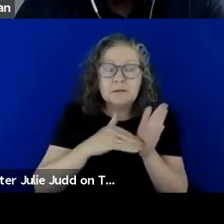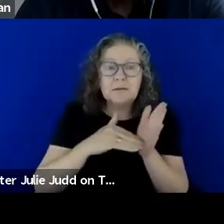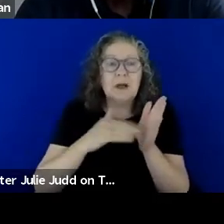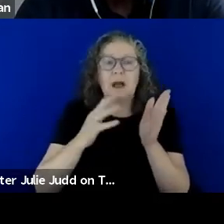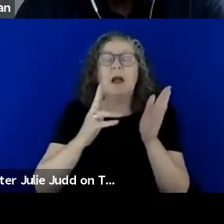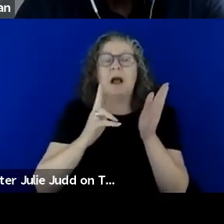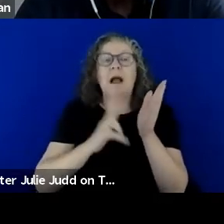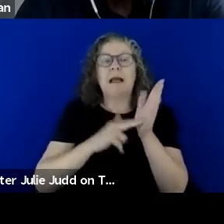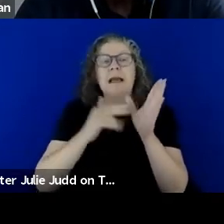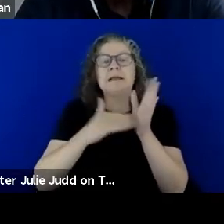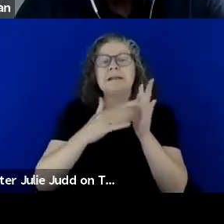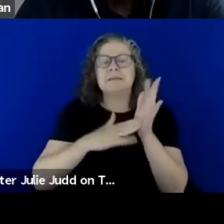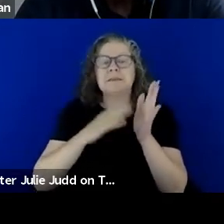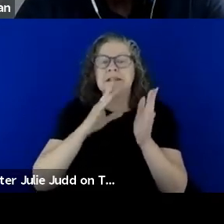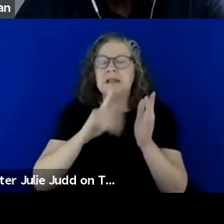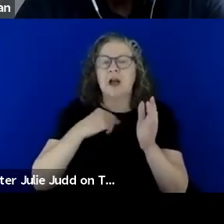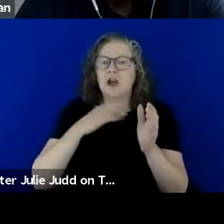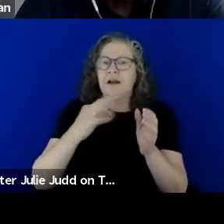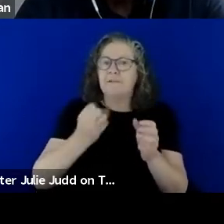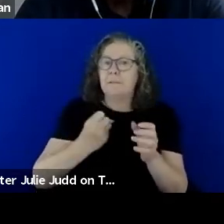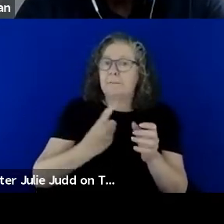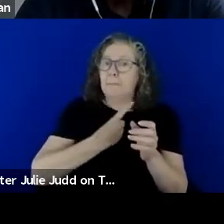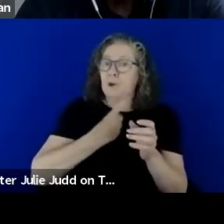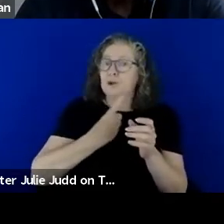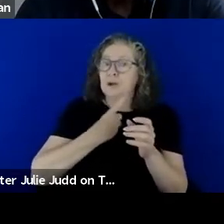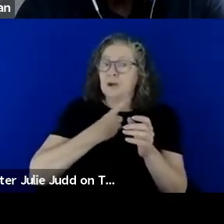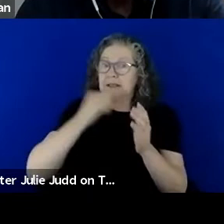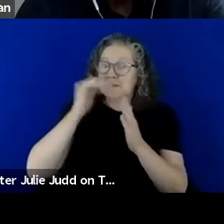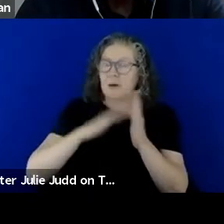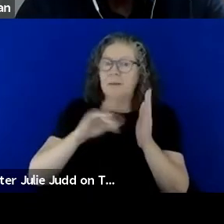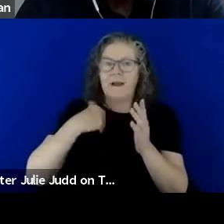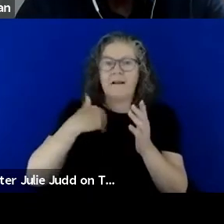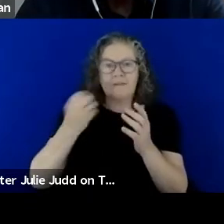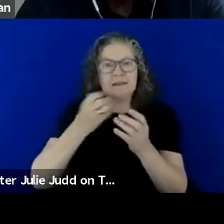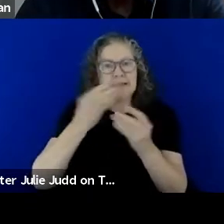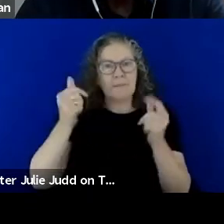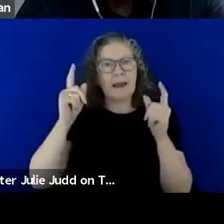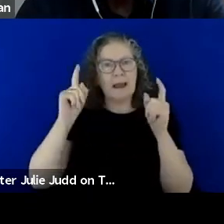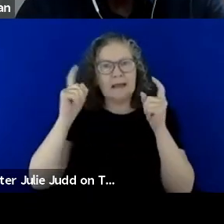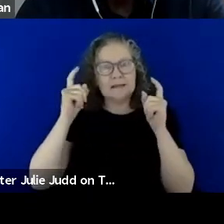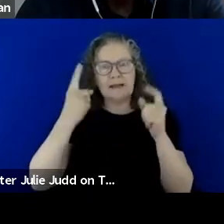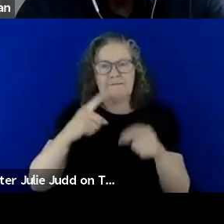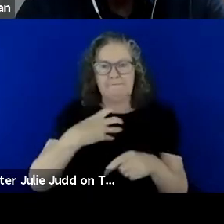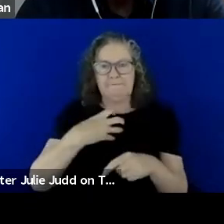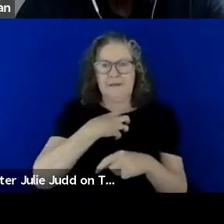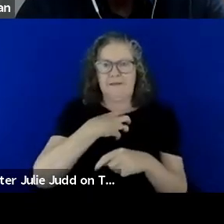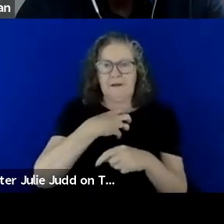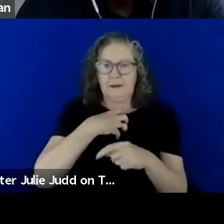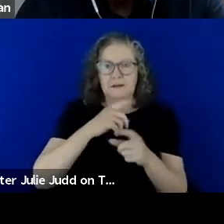you know, I've been quite anxious at some times and really fearful, you know, especially like laying